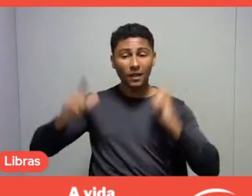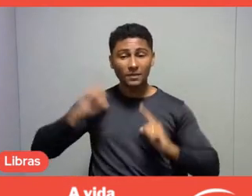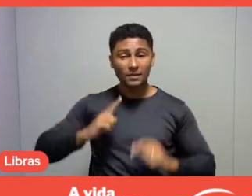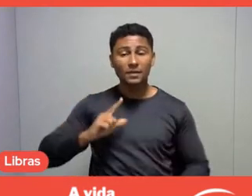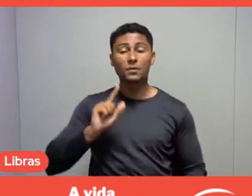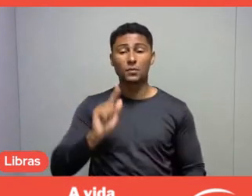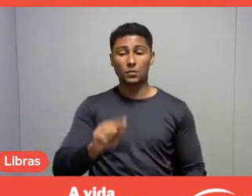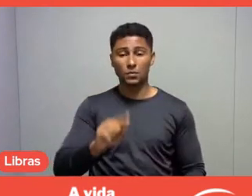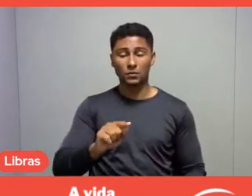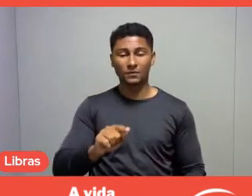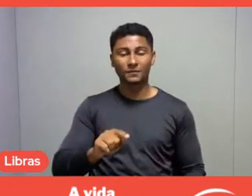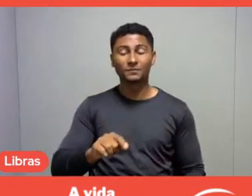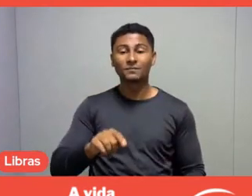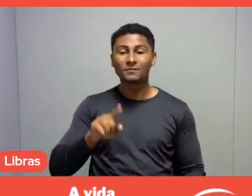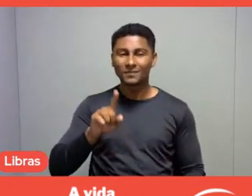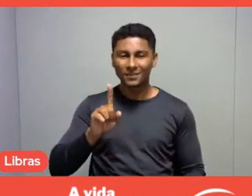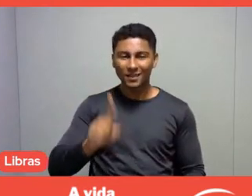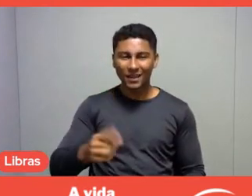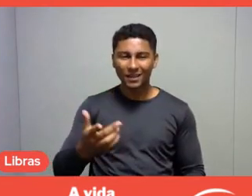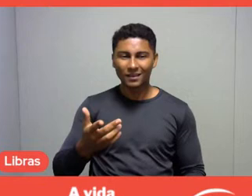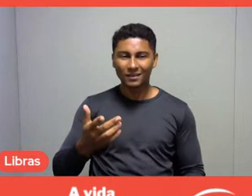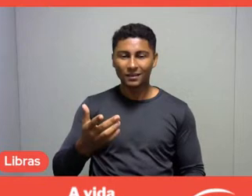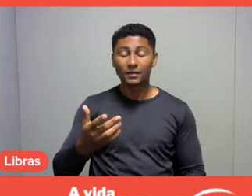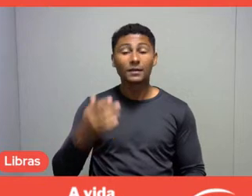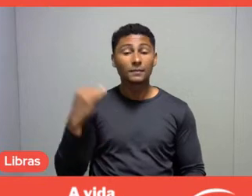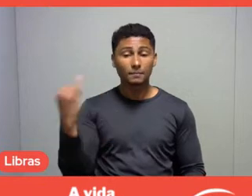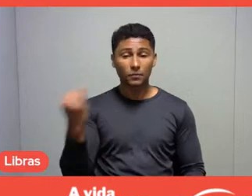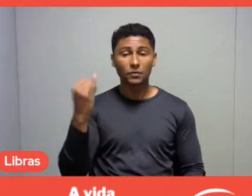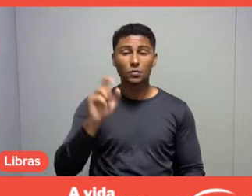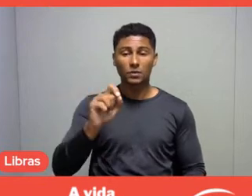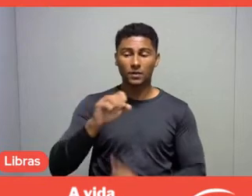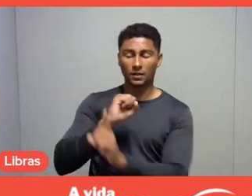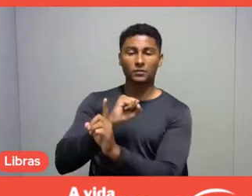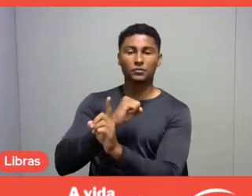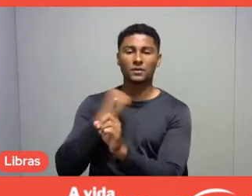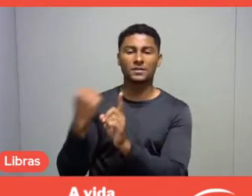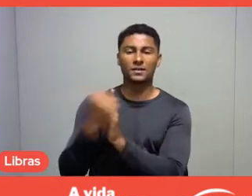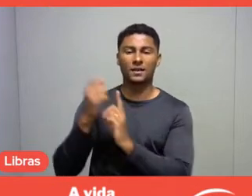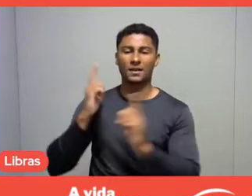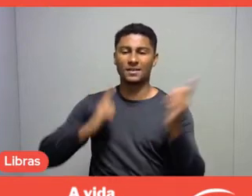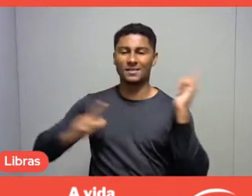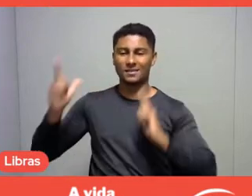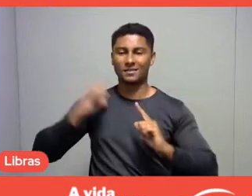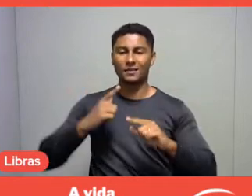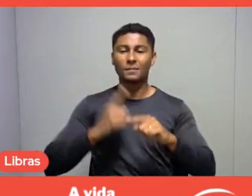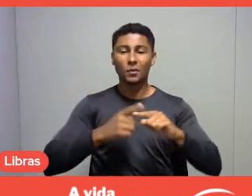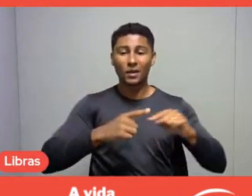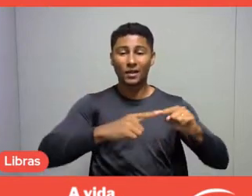of the importance of the social sphere of leisure in combating inequalities of various kinds,